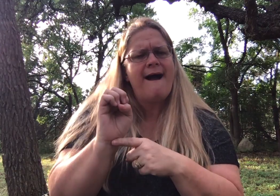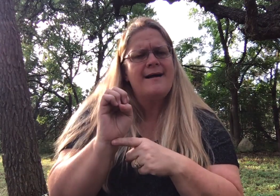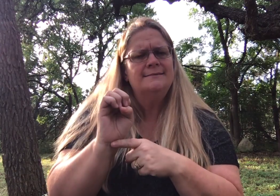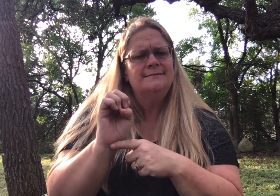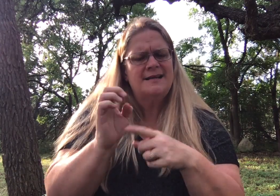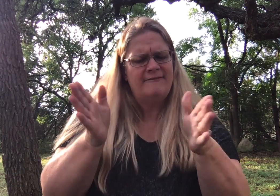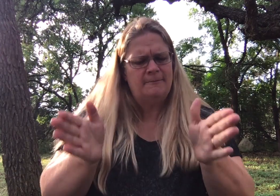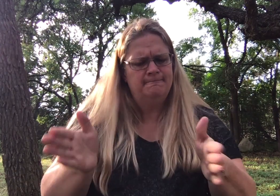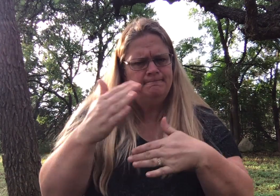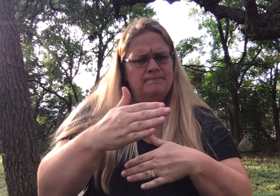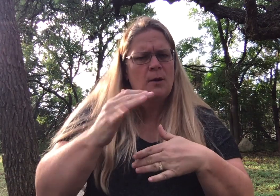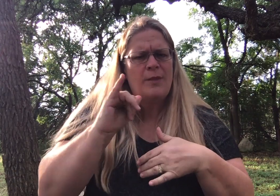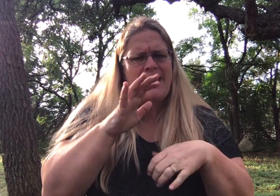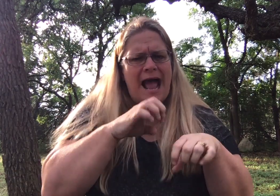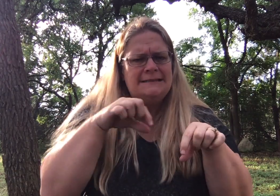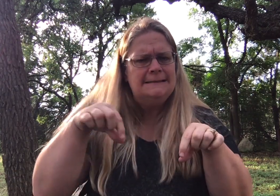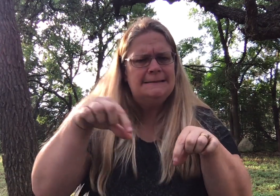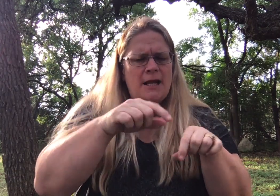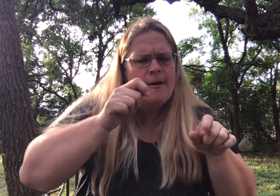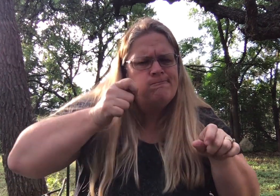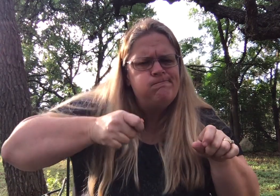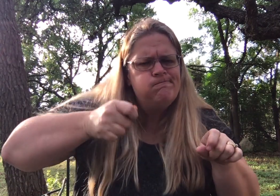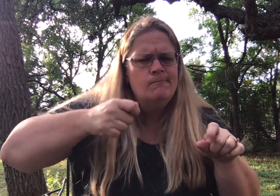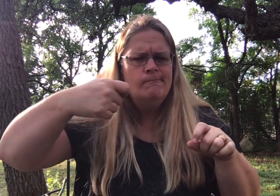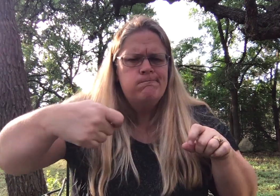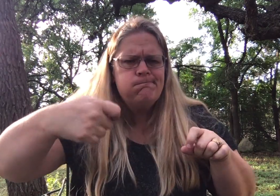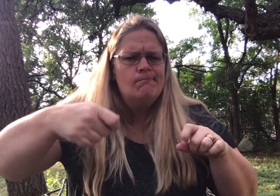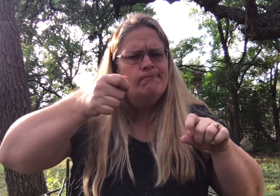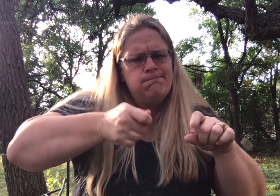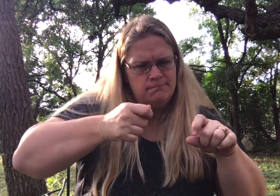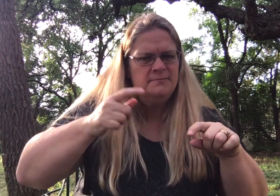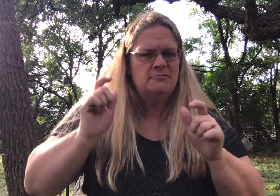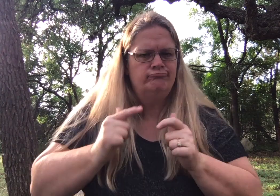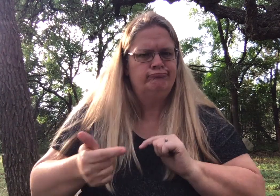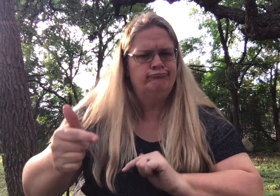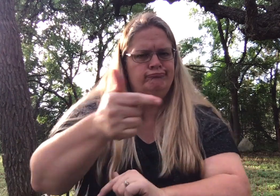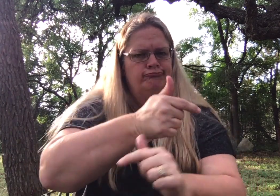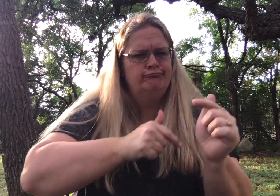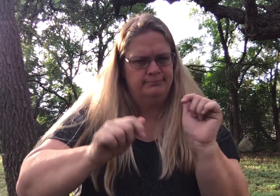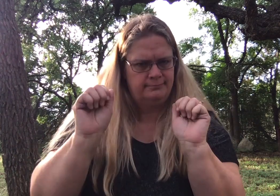It has a board with the different ice cubes that you hammer away at and turn take.